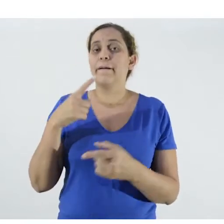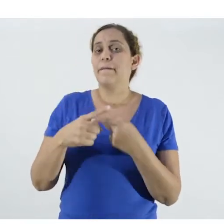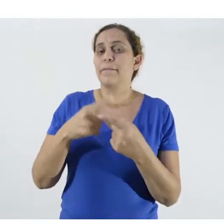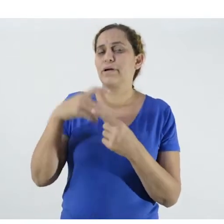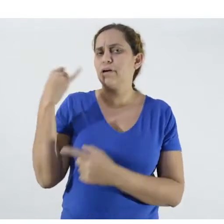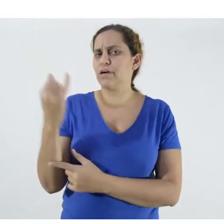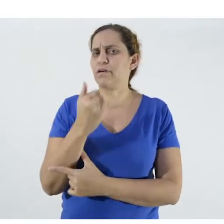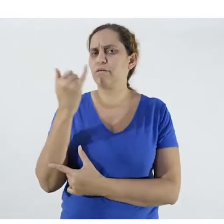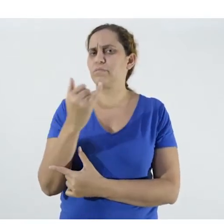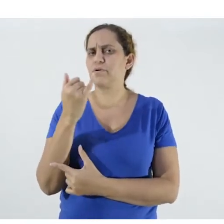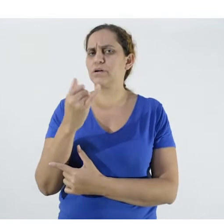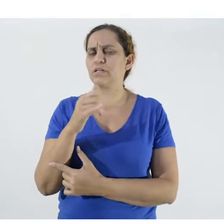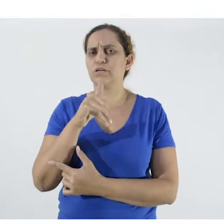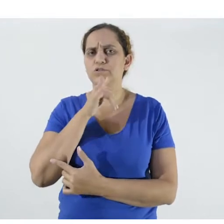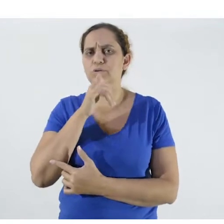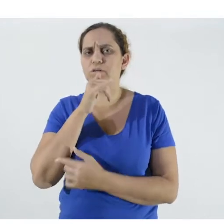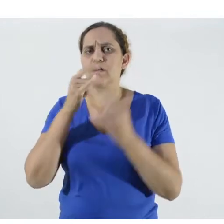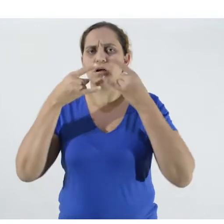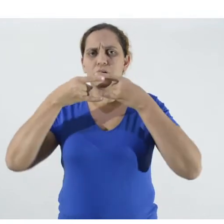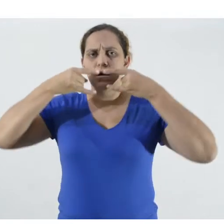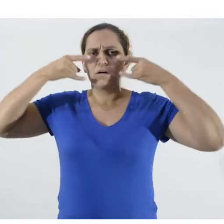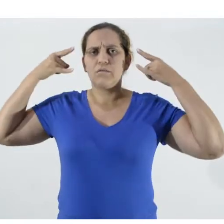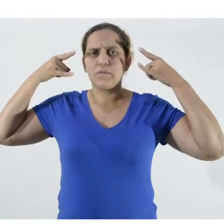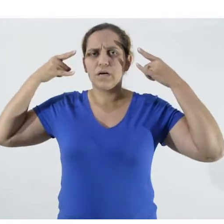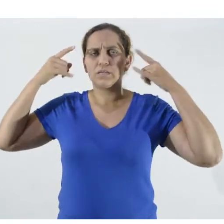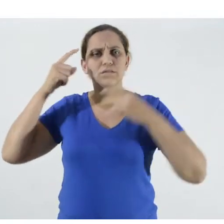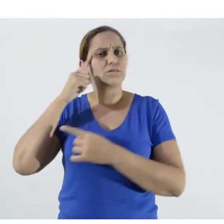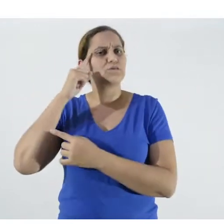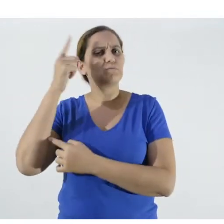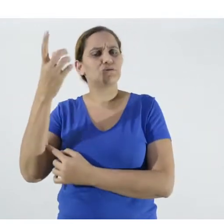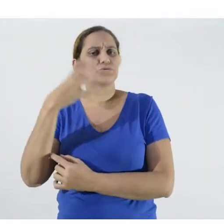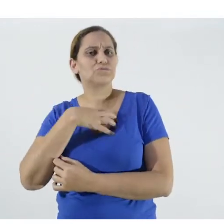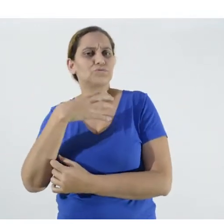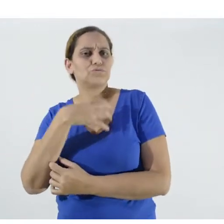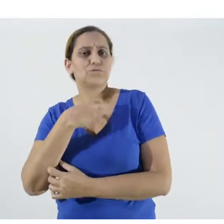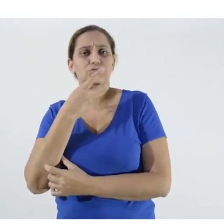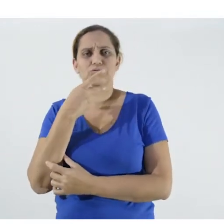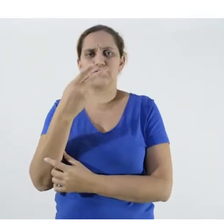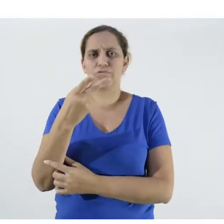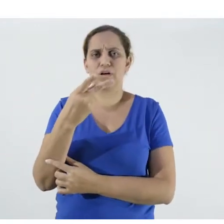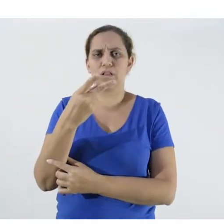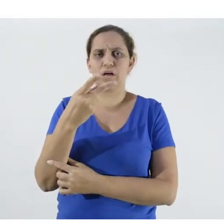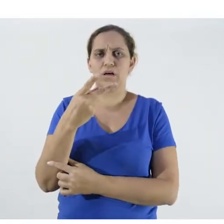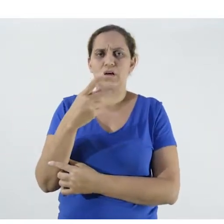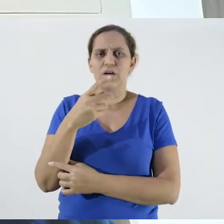or at least we didn’t see a way to talk about how to make a mask,